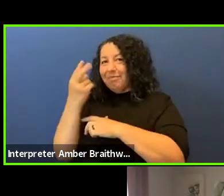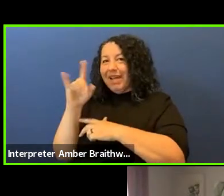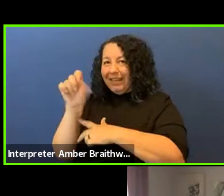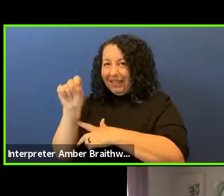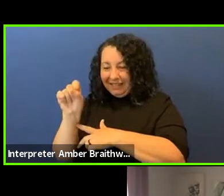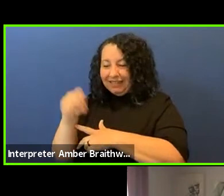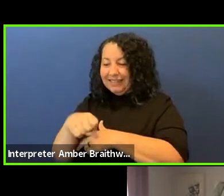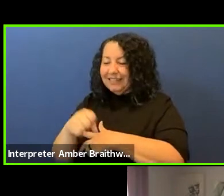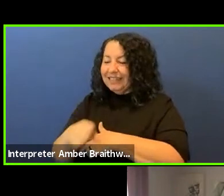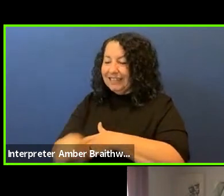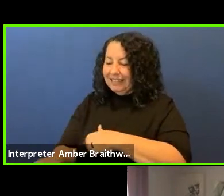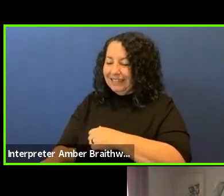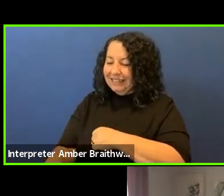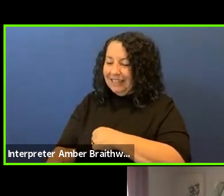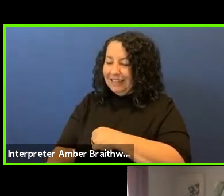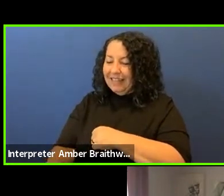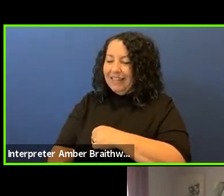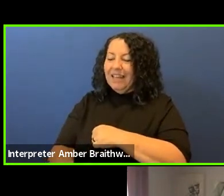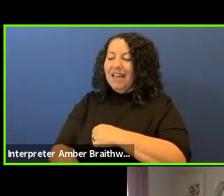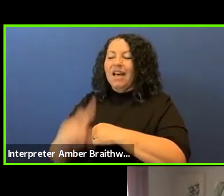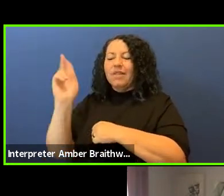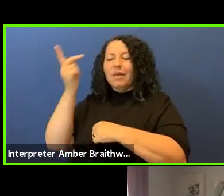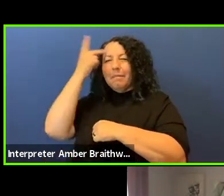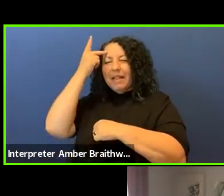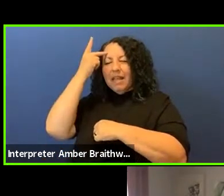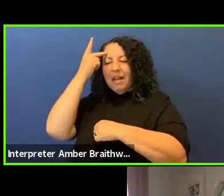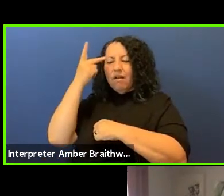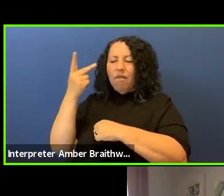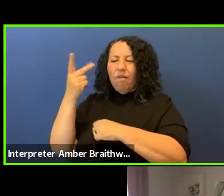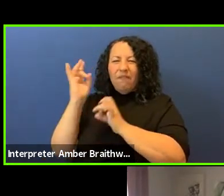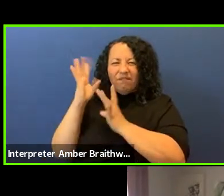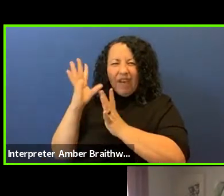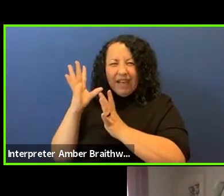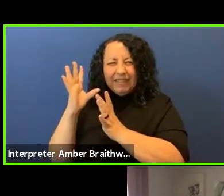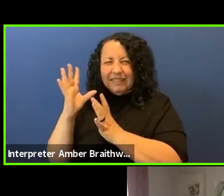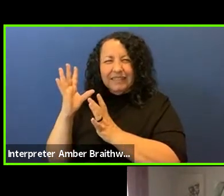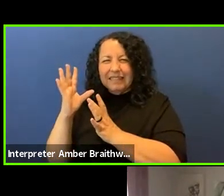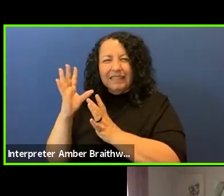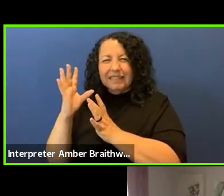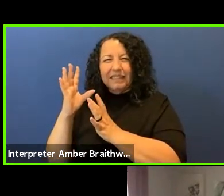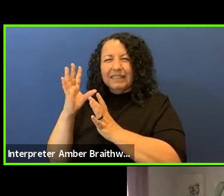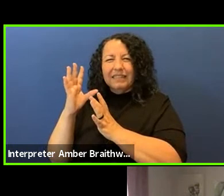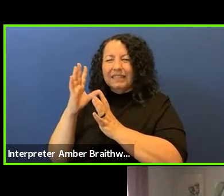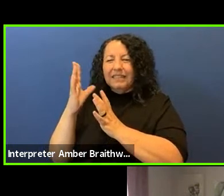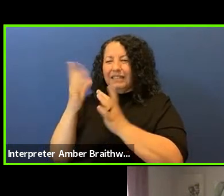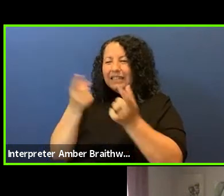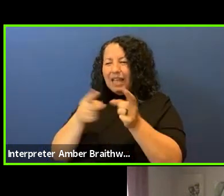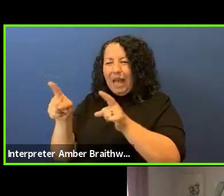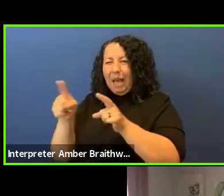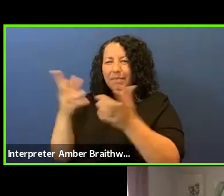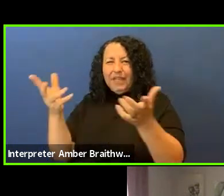and the political violence in the middle of South Dakota